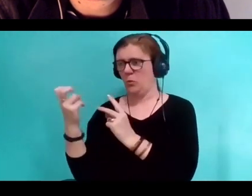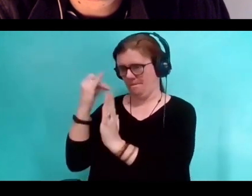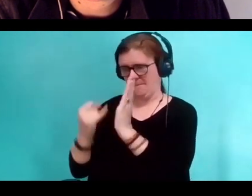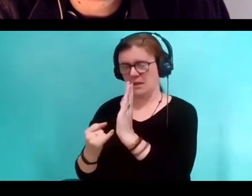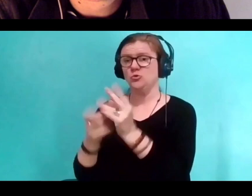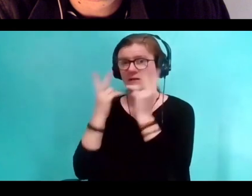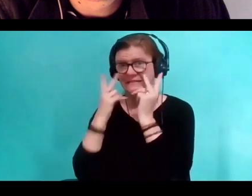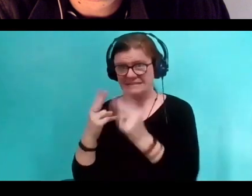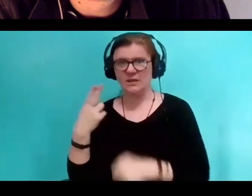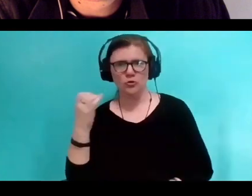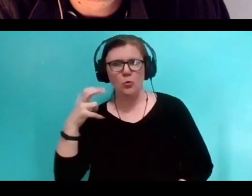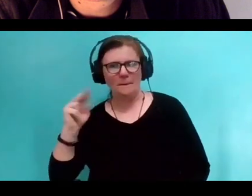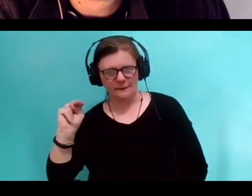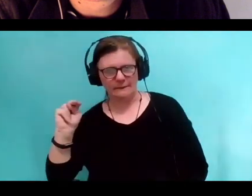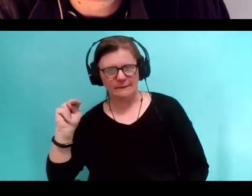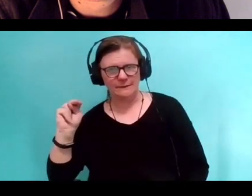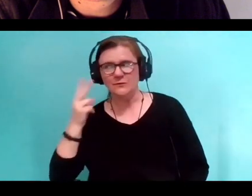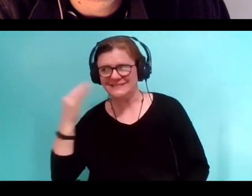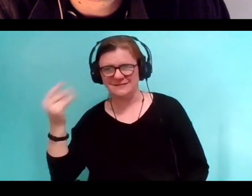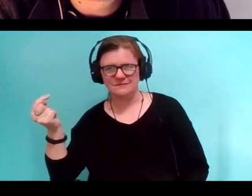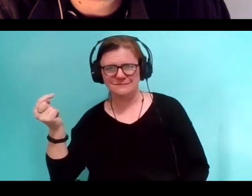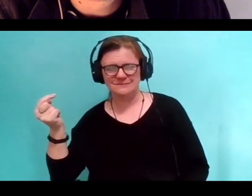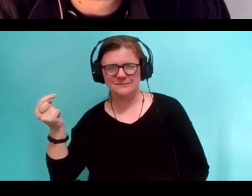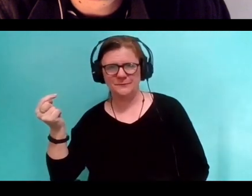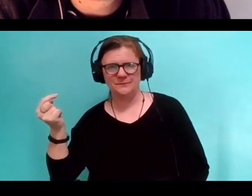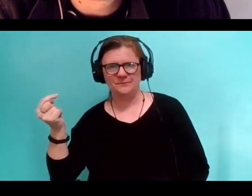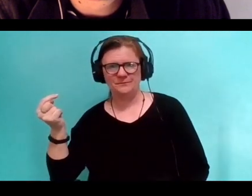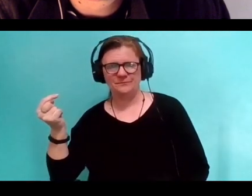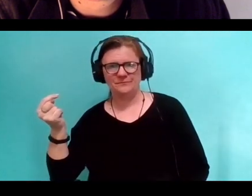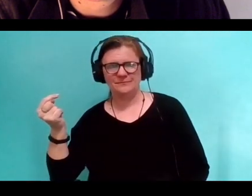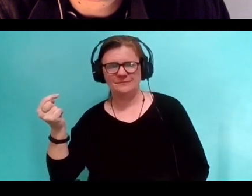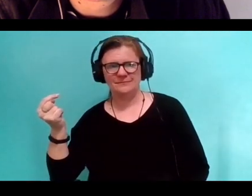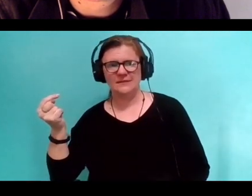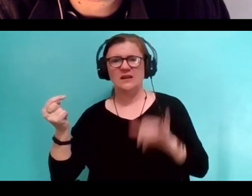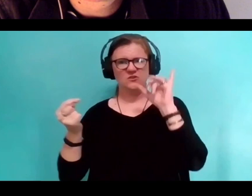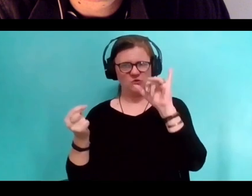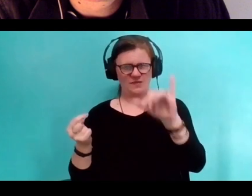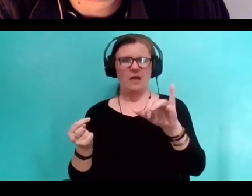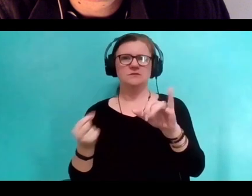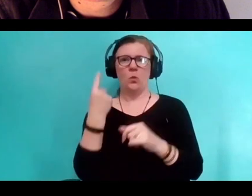And so that's one question, is what's the intent of the artist?